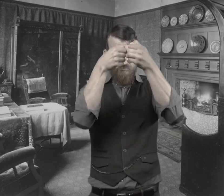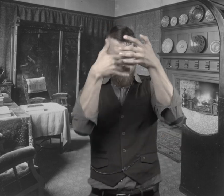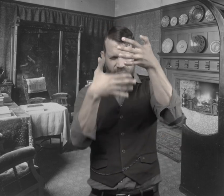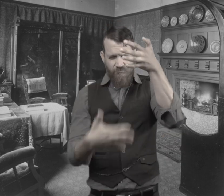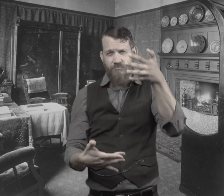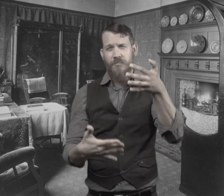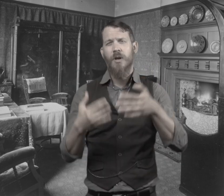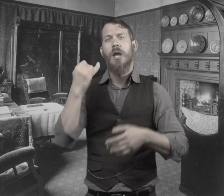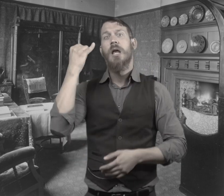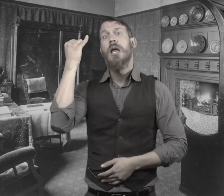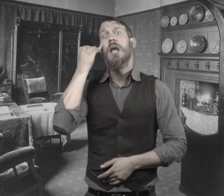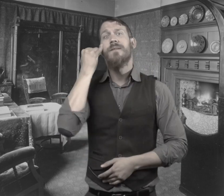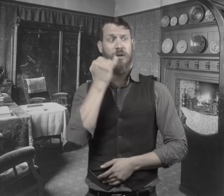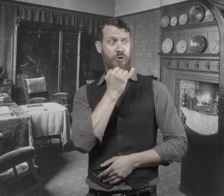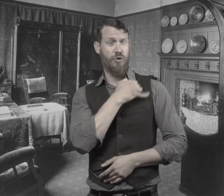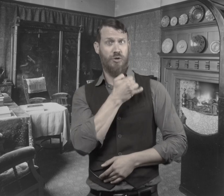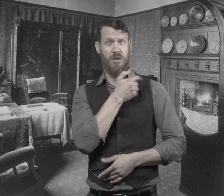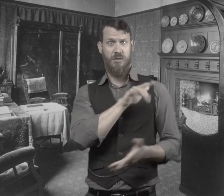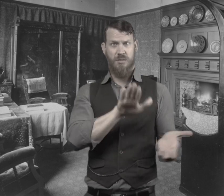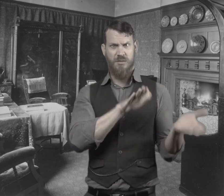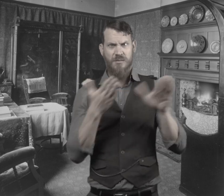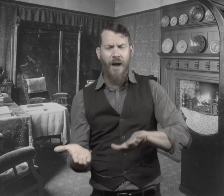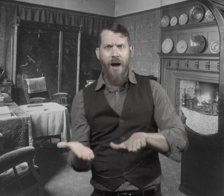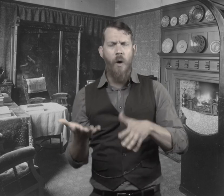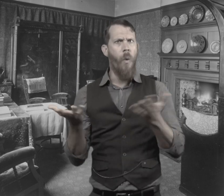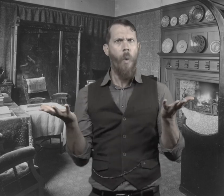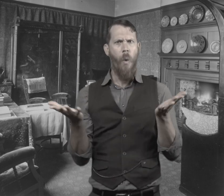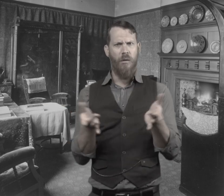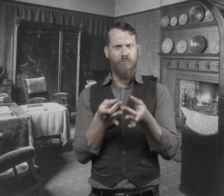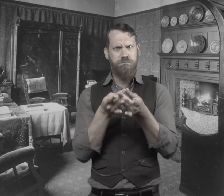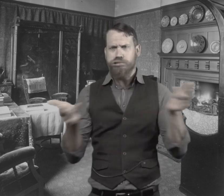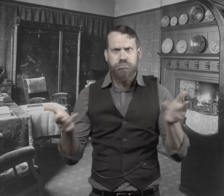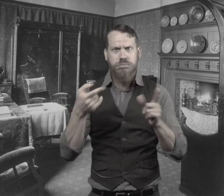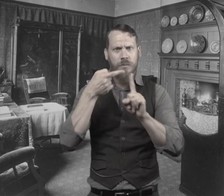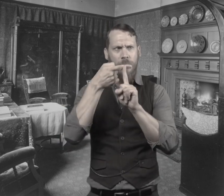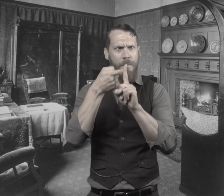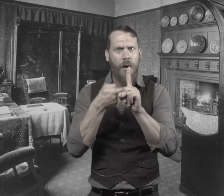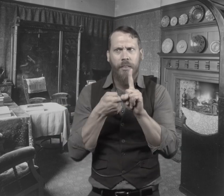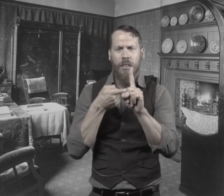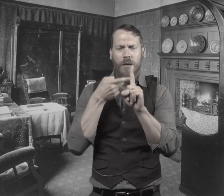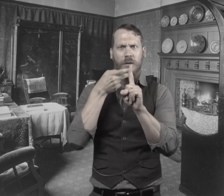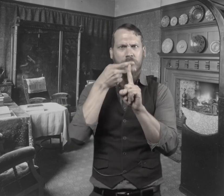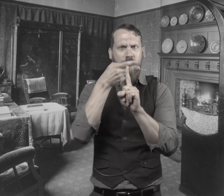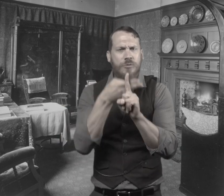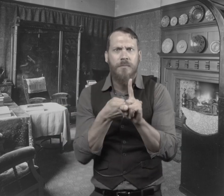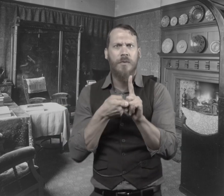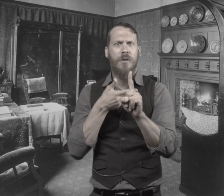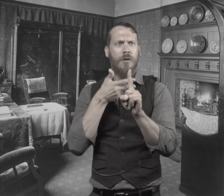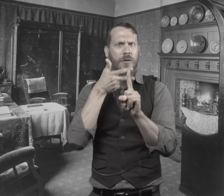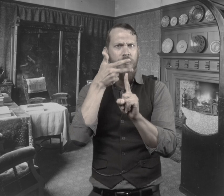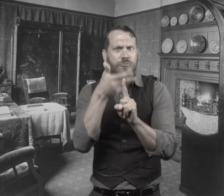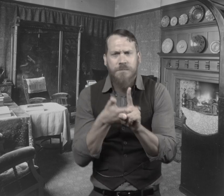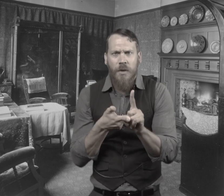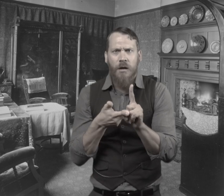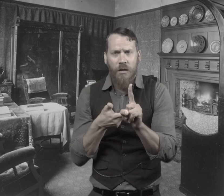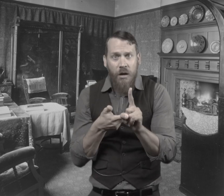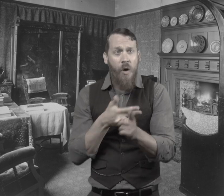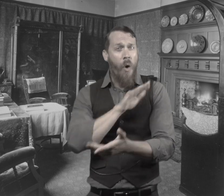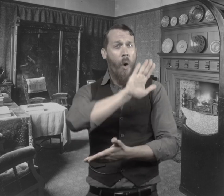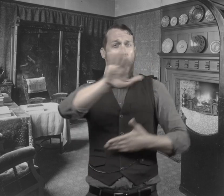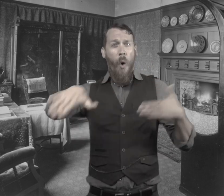Now this will stipulates that if Dr. Jekyll were to die or to disappear for a period